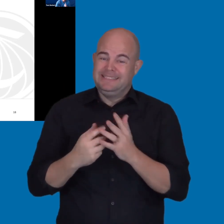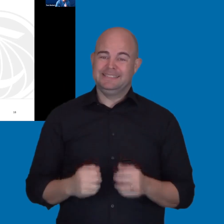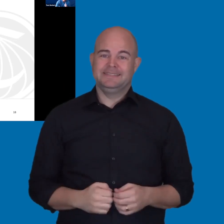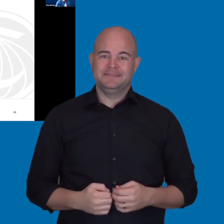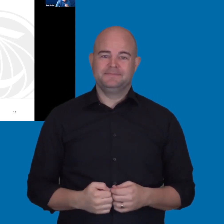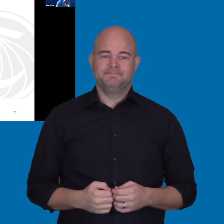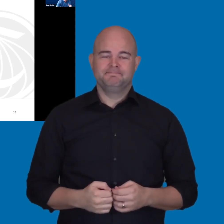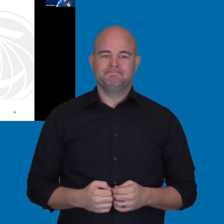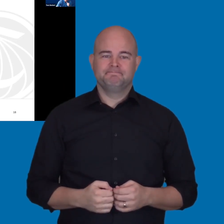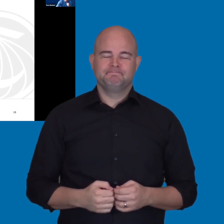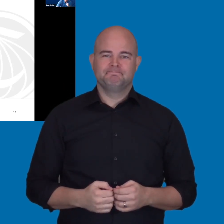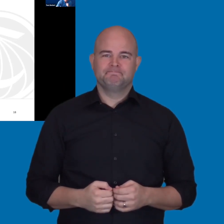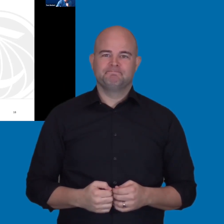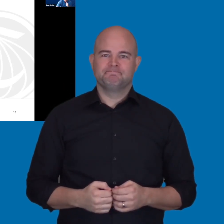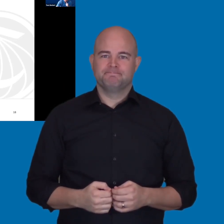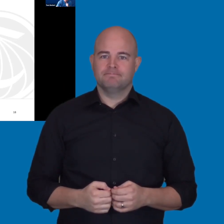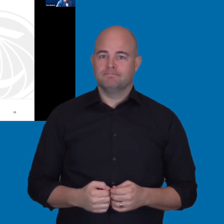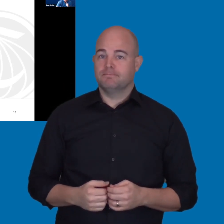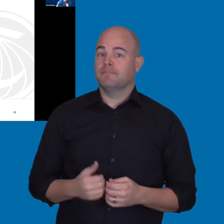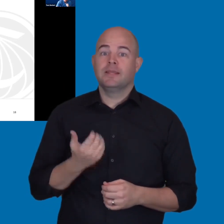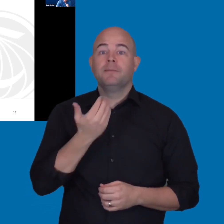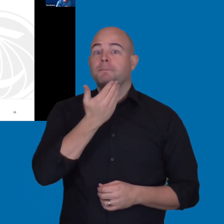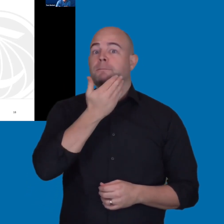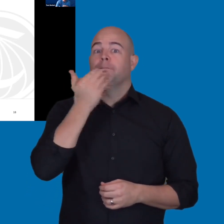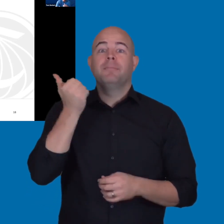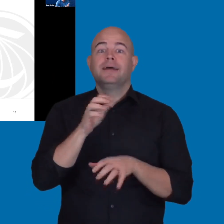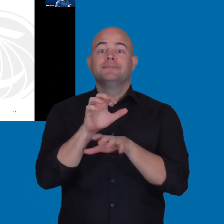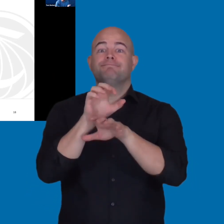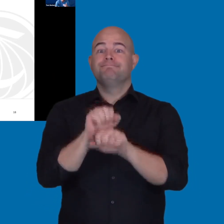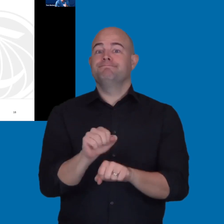So, for Step 1, there's some best practices. These are things that we've kind